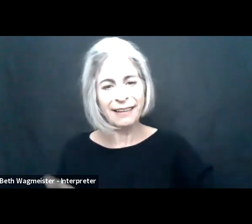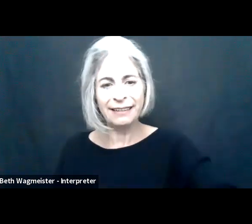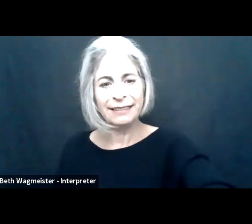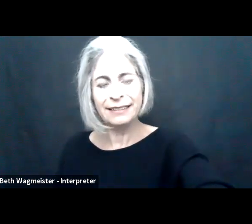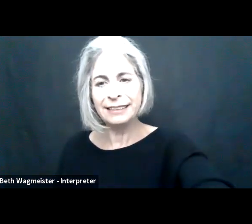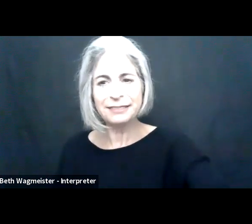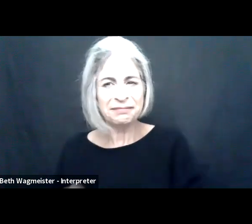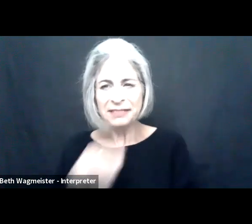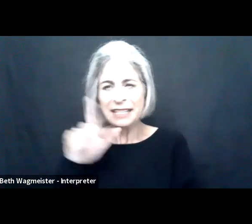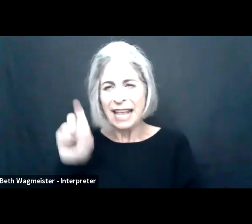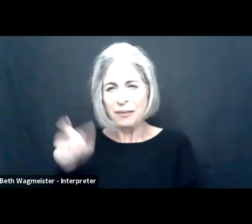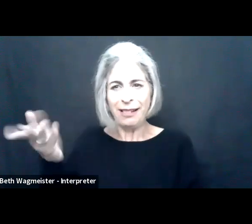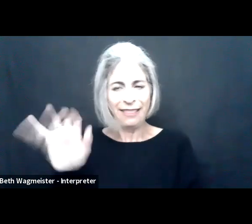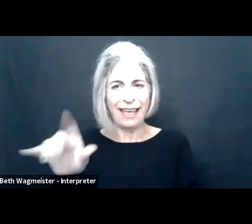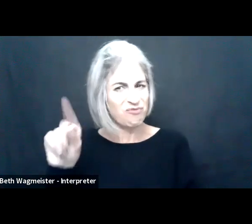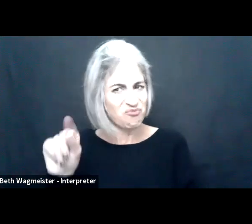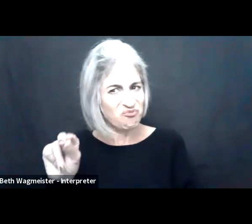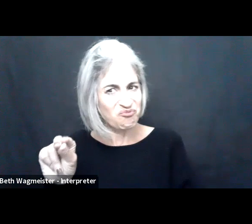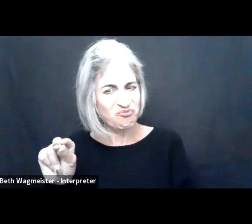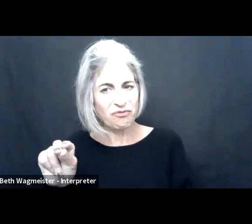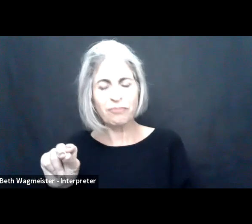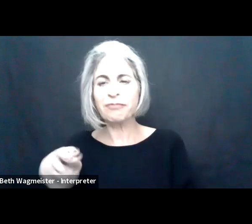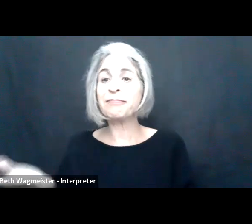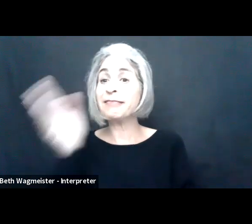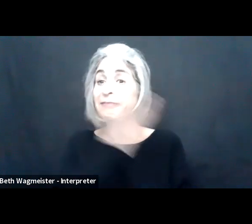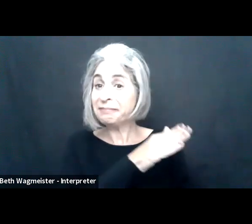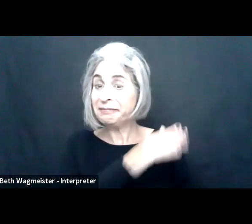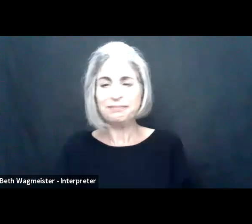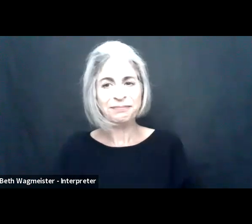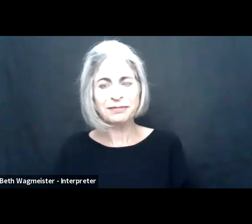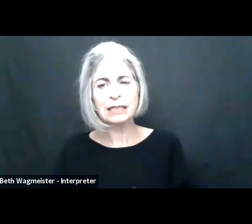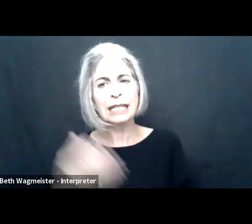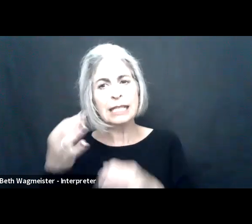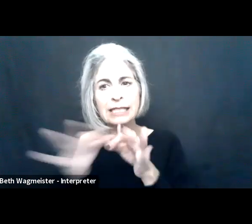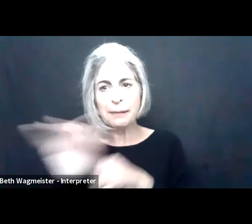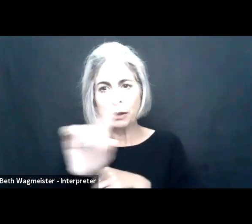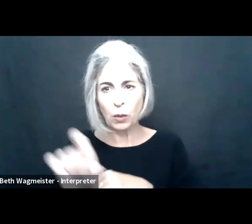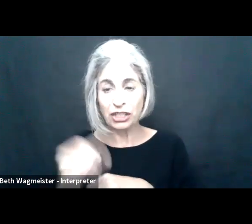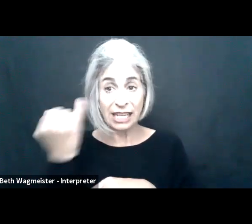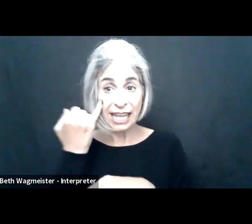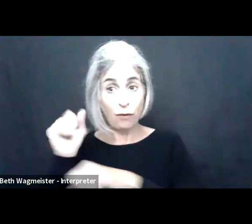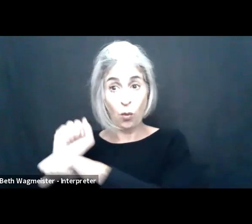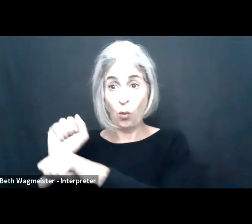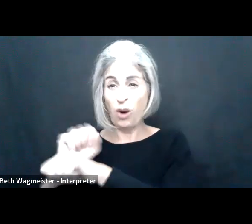natural light I mentioned to do our But does it really have to be that way?